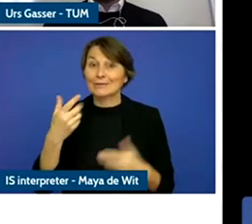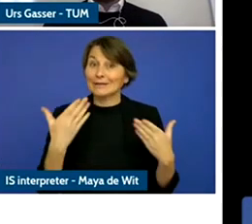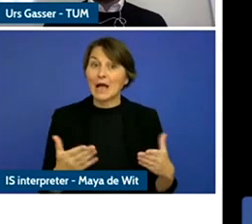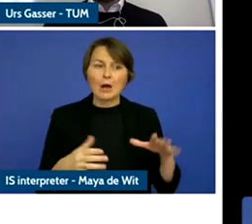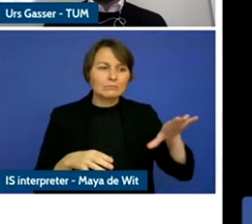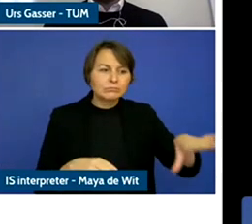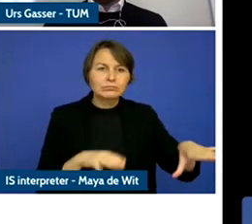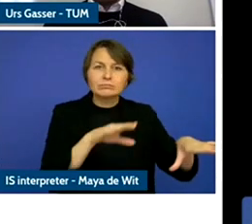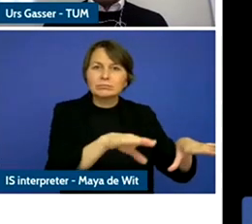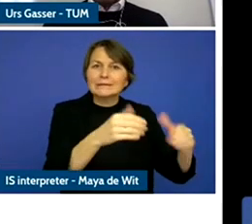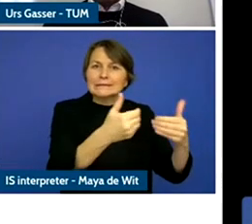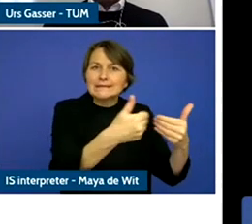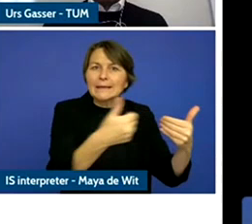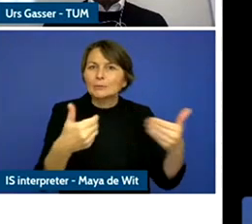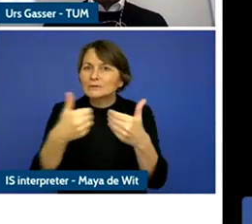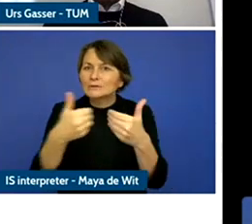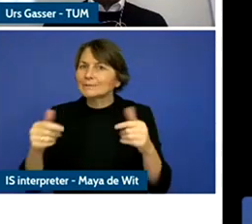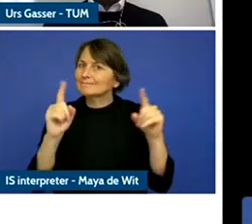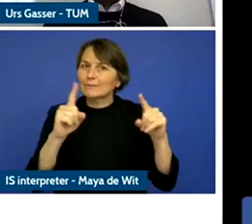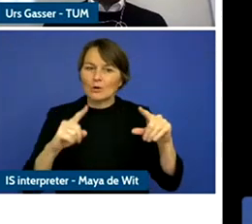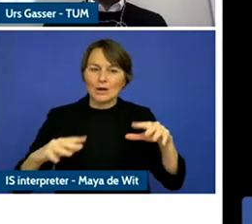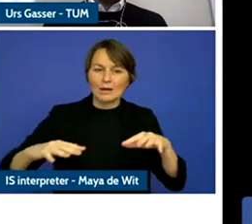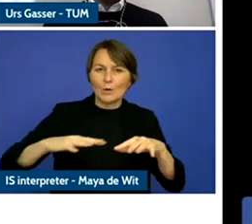between the different spheres but also the spheres between what we mean by off